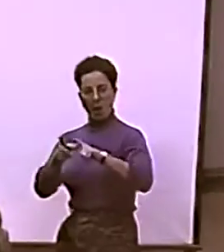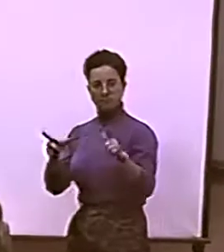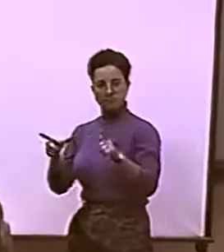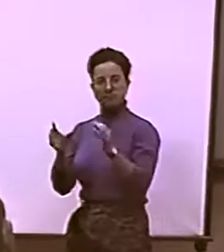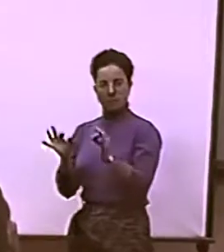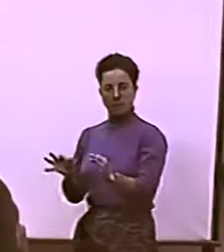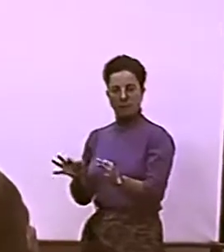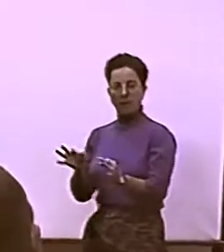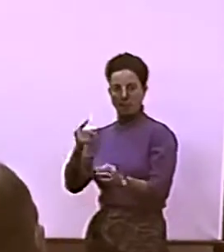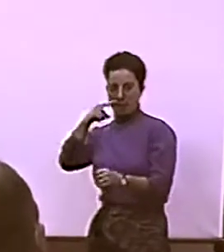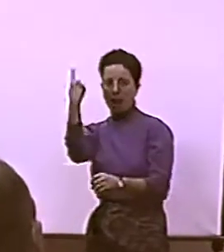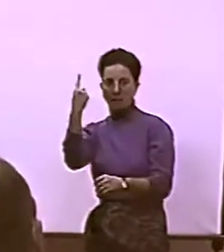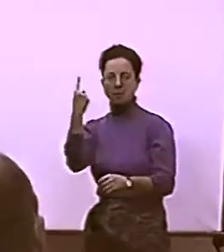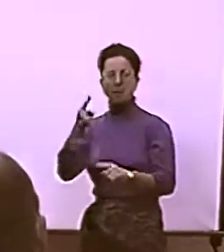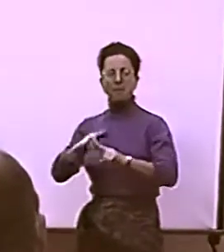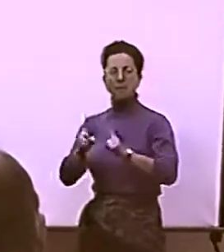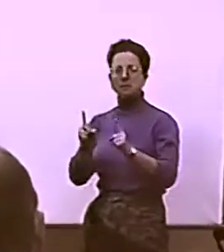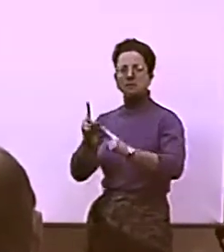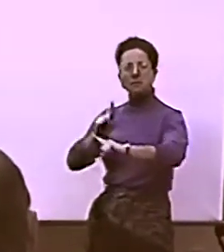ANY MORE QUESTIONS?